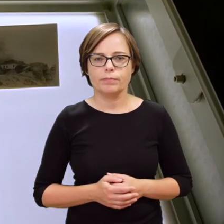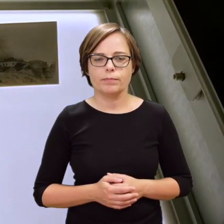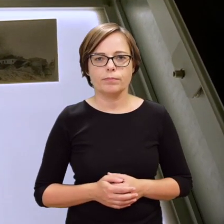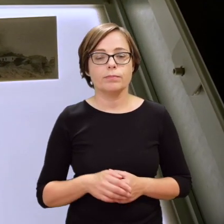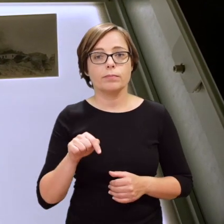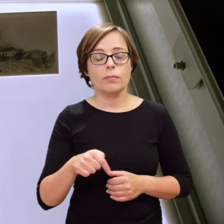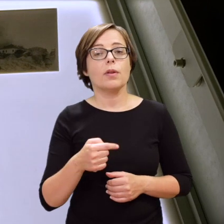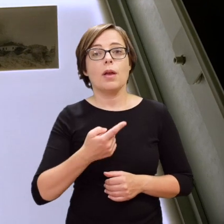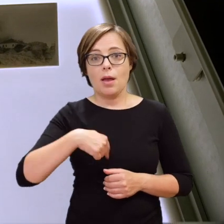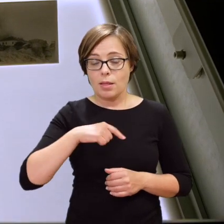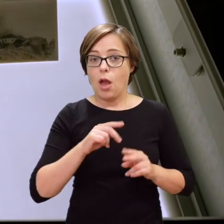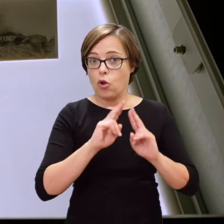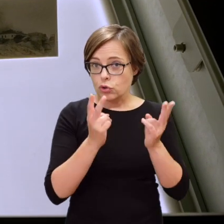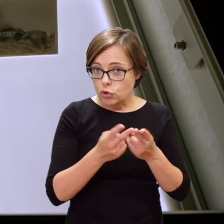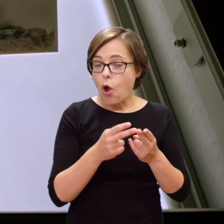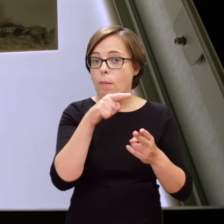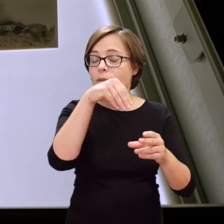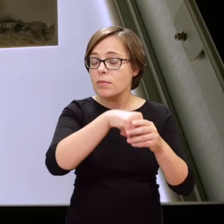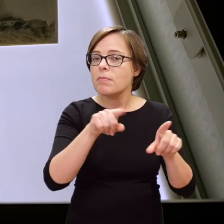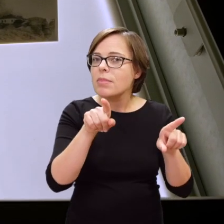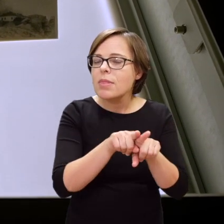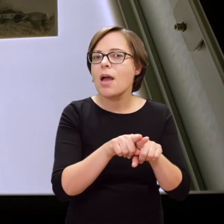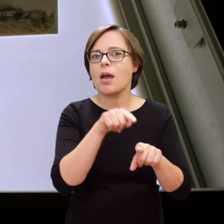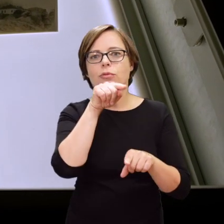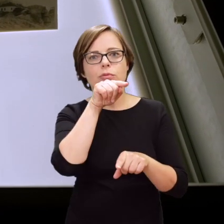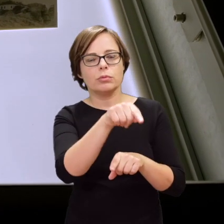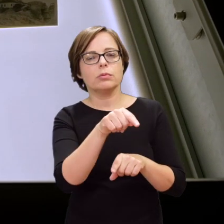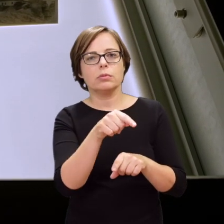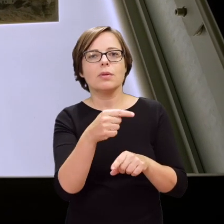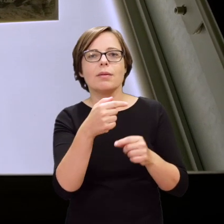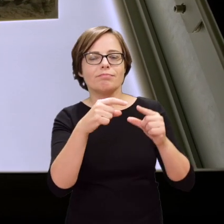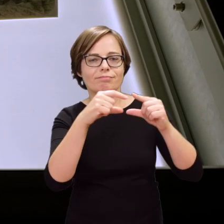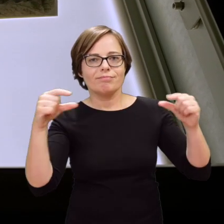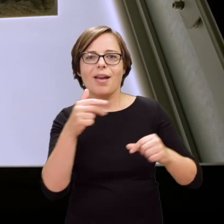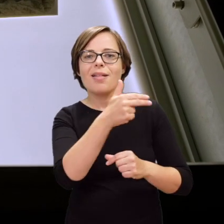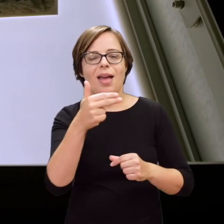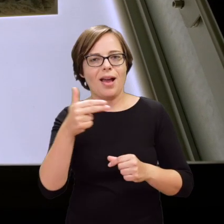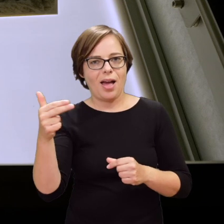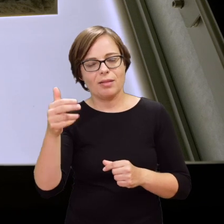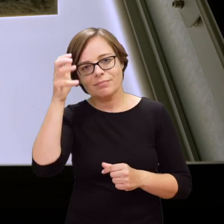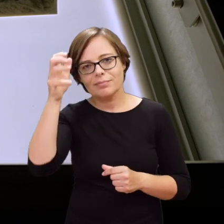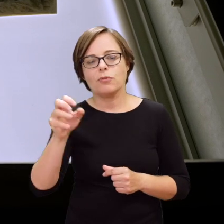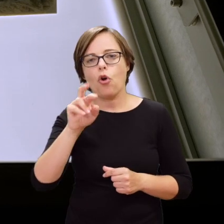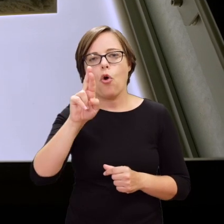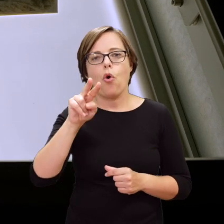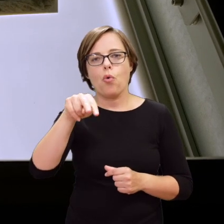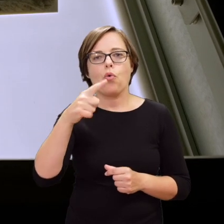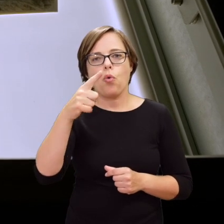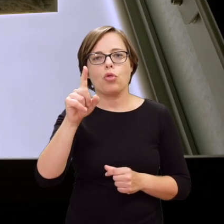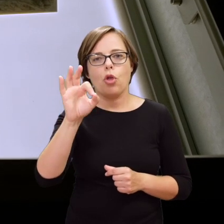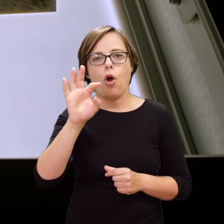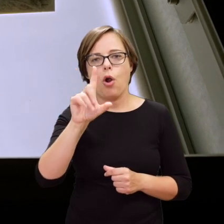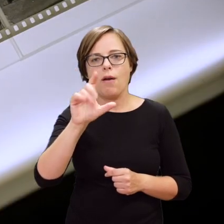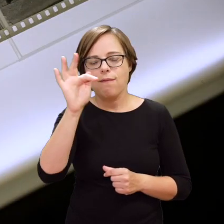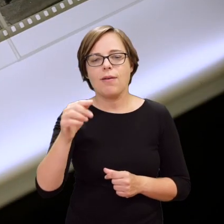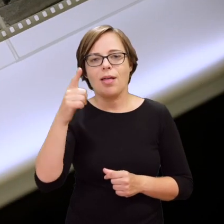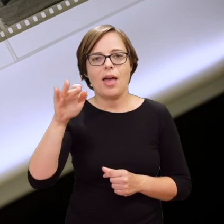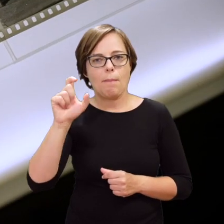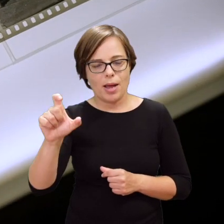Among our artefacts are the photos taken by Rudolf Damec, a Polish engineer